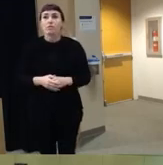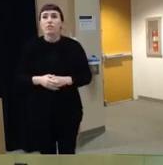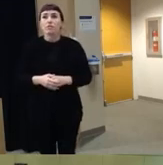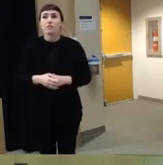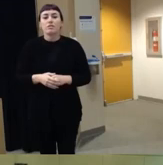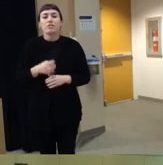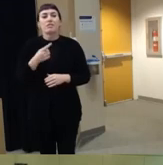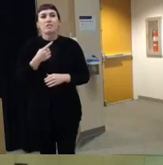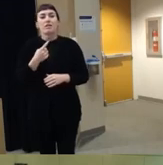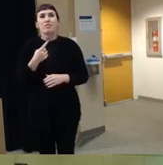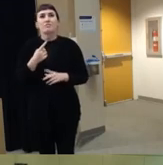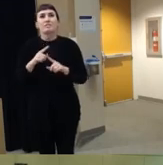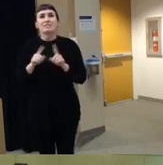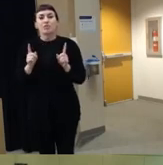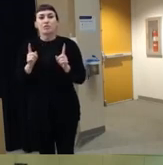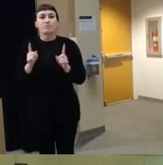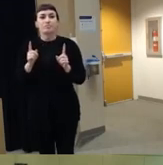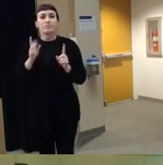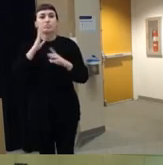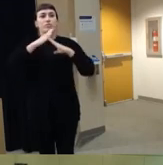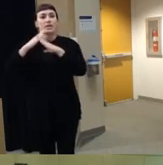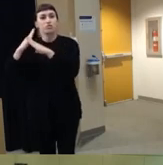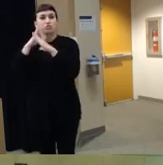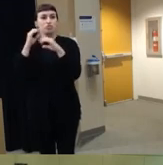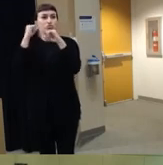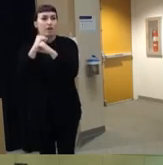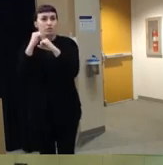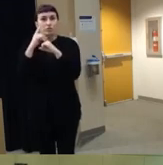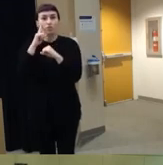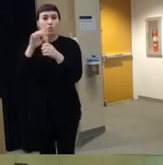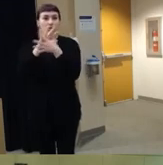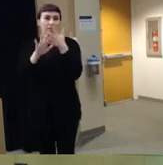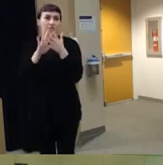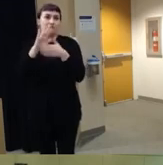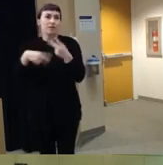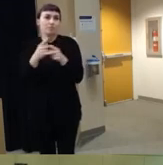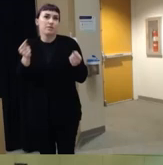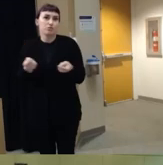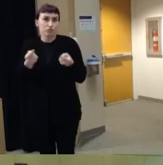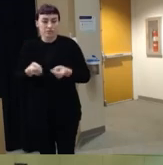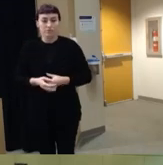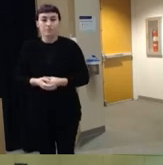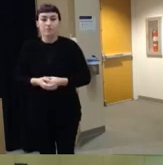different um you know different prevention strategies um for these injuries um also I